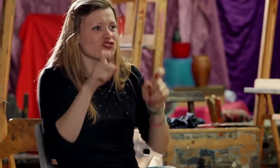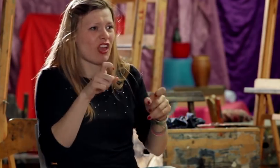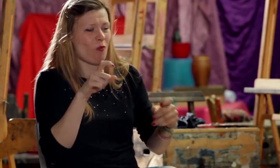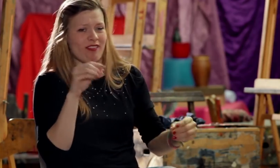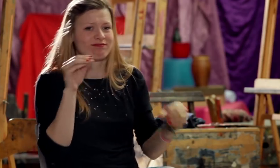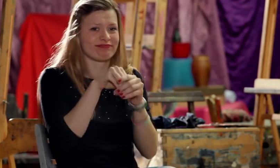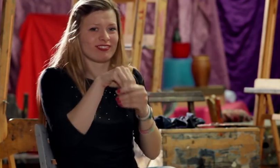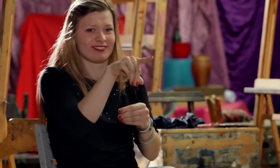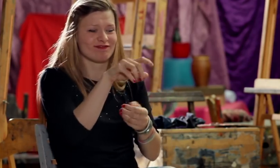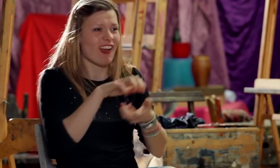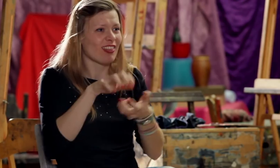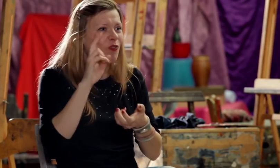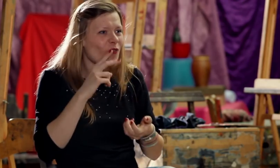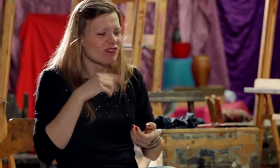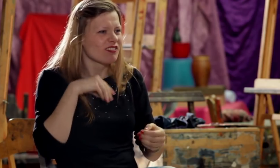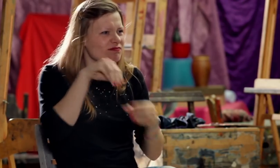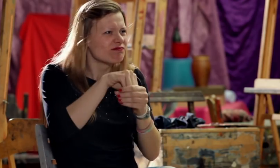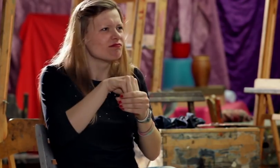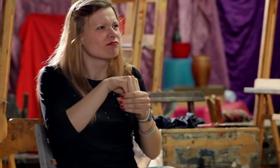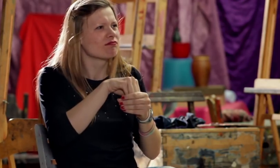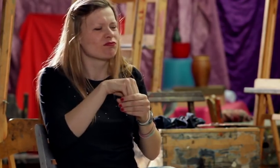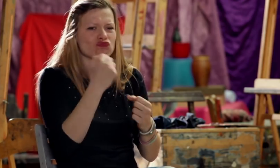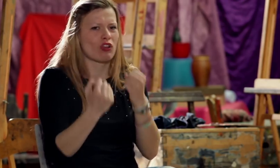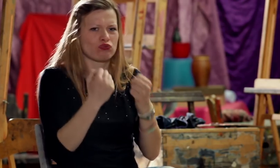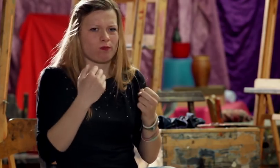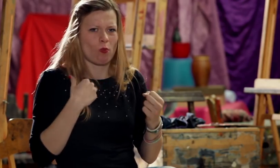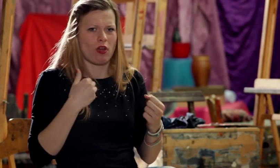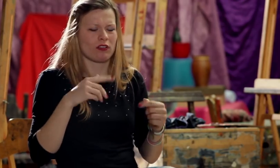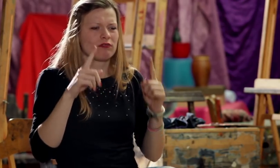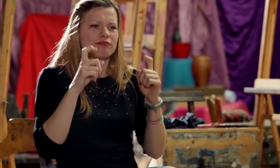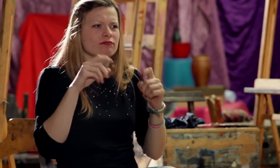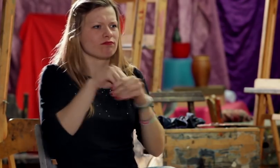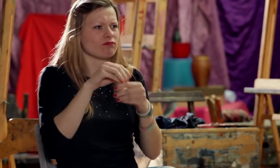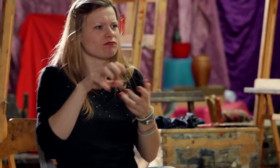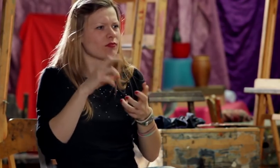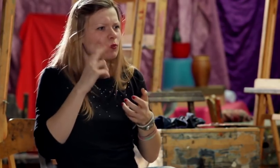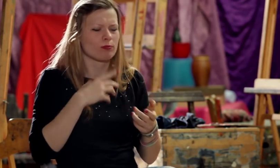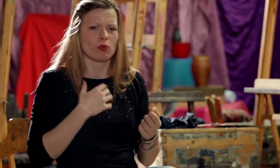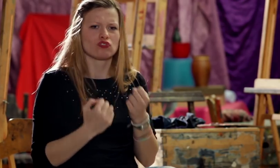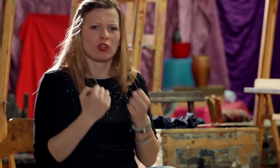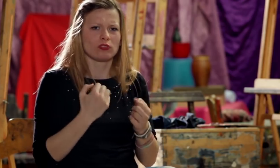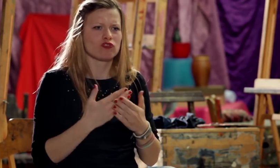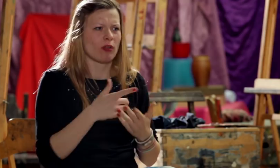and then I entered the world of the Deaf It wasn’t easy at the beginning